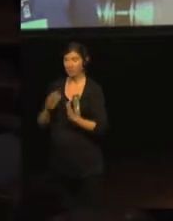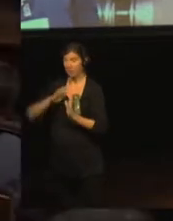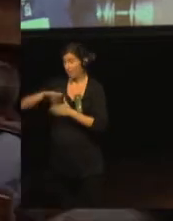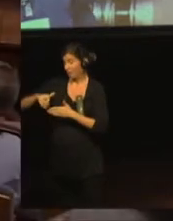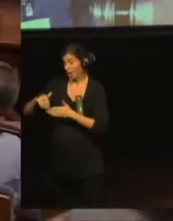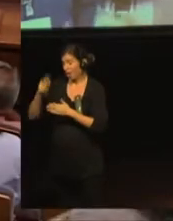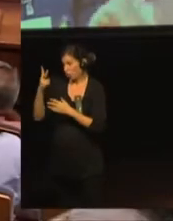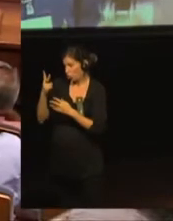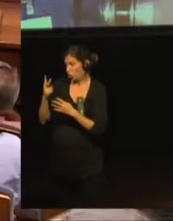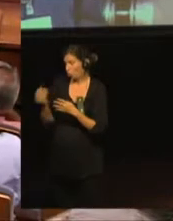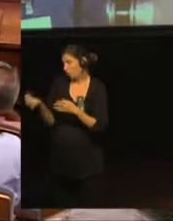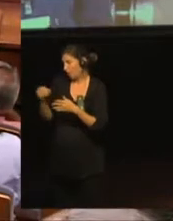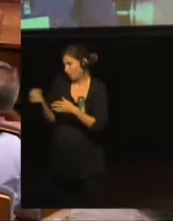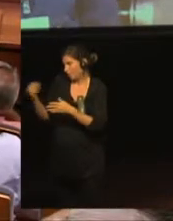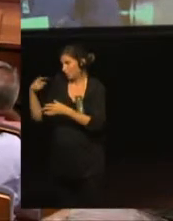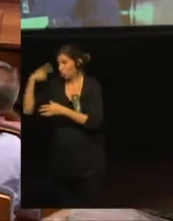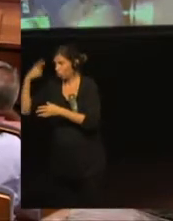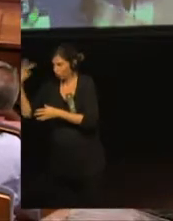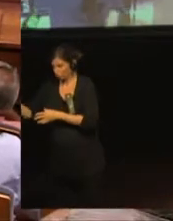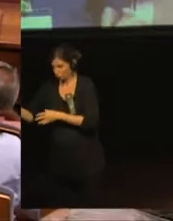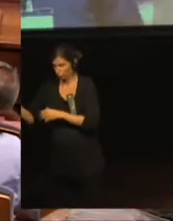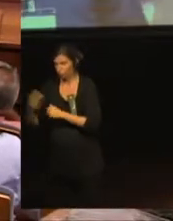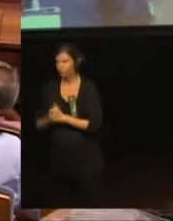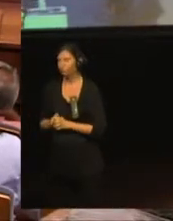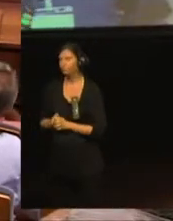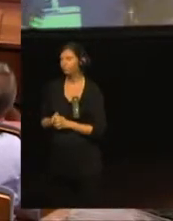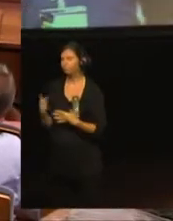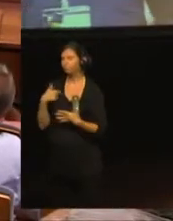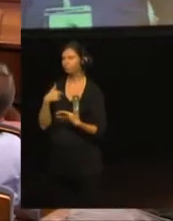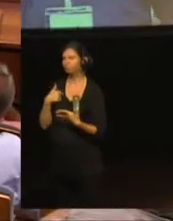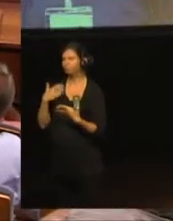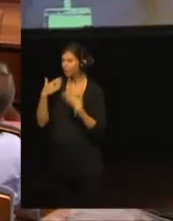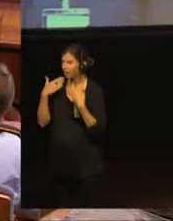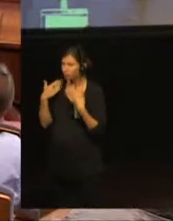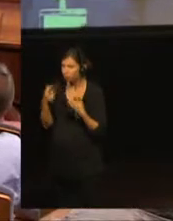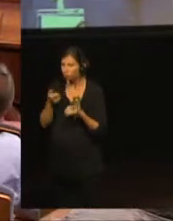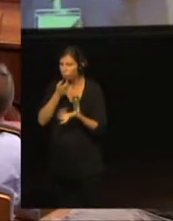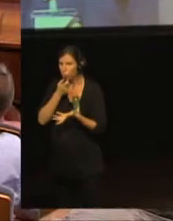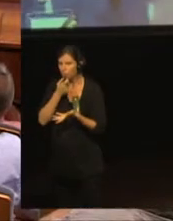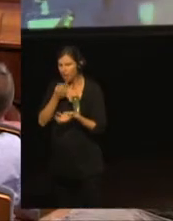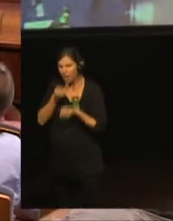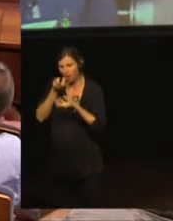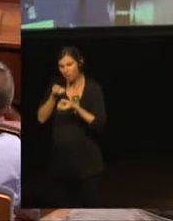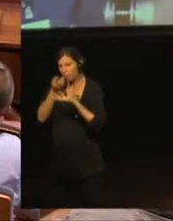I would like to mention some general information about the joint meetings we had.